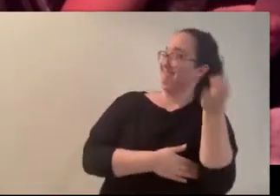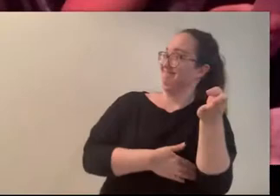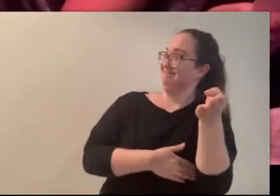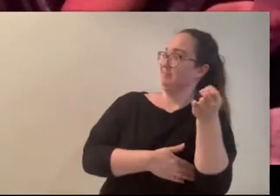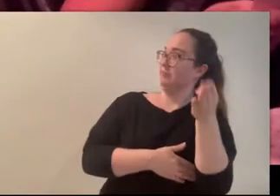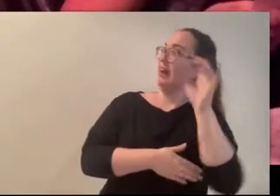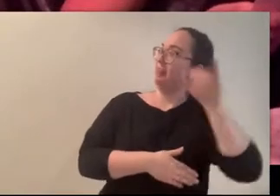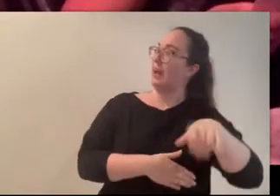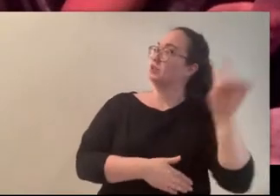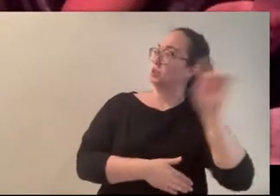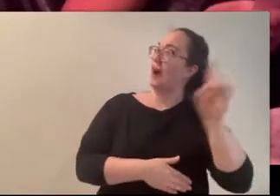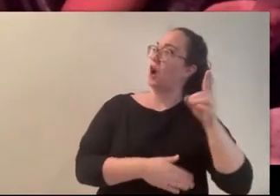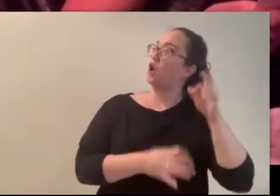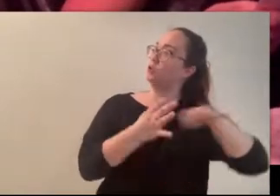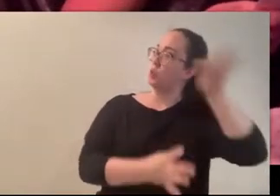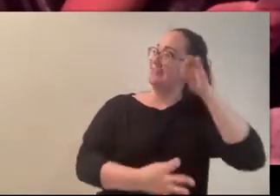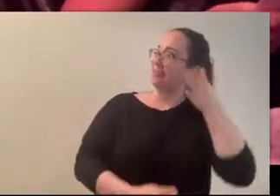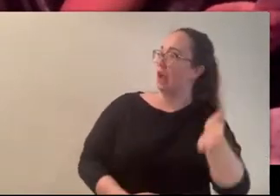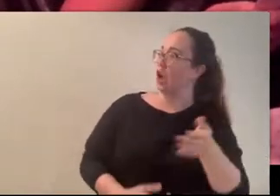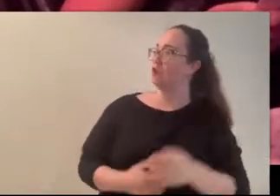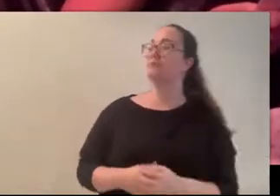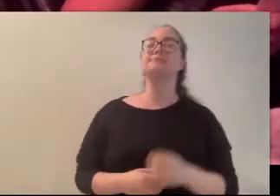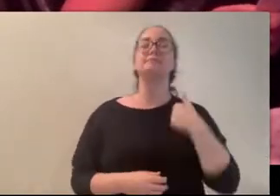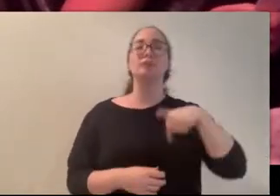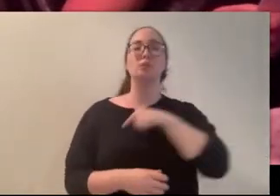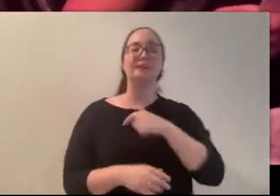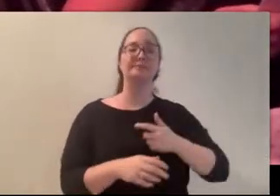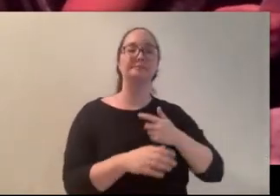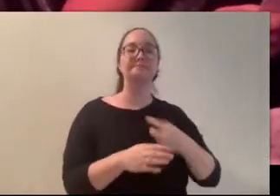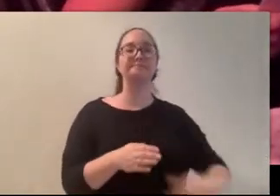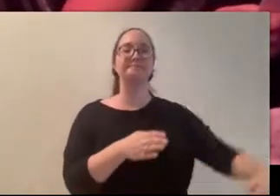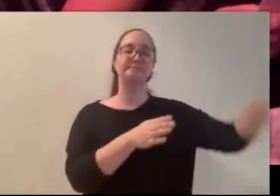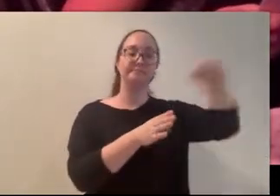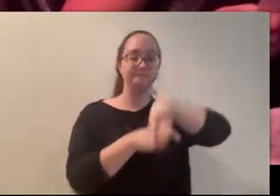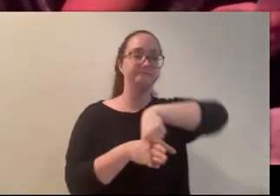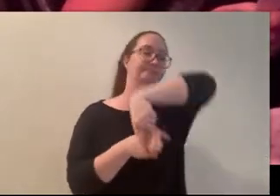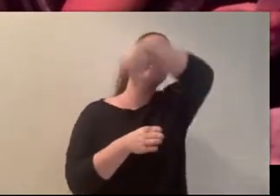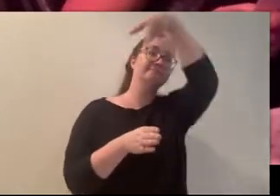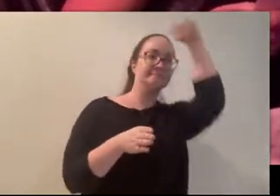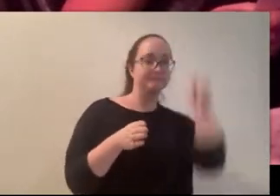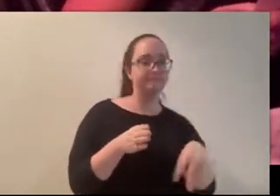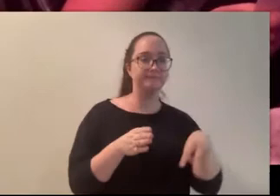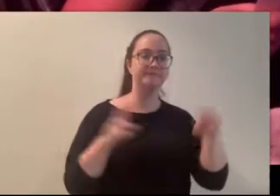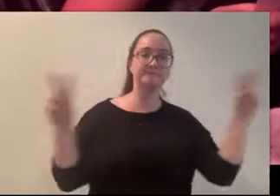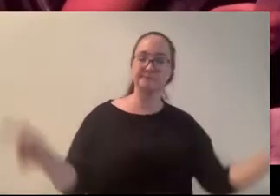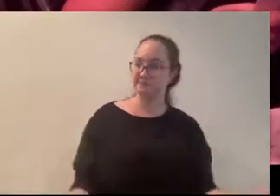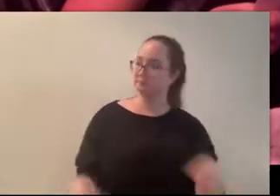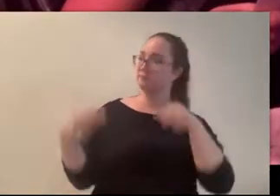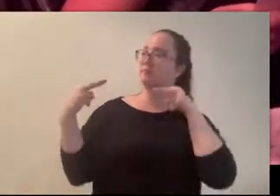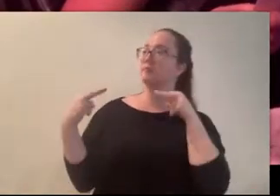We skid to a stop a few yards away from it and exchanged a glance almost lost in the shadows.